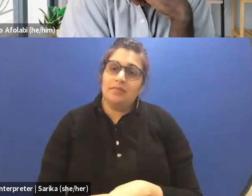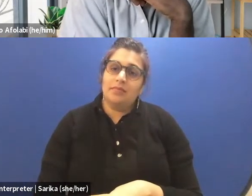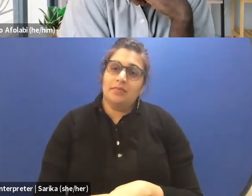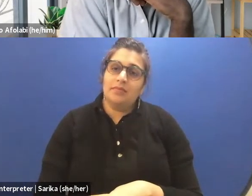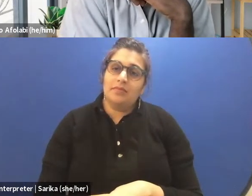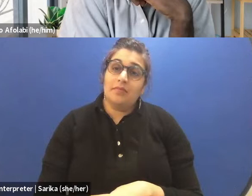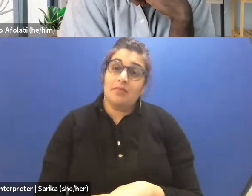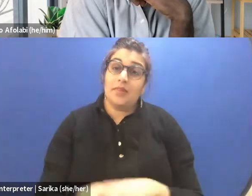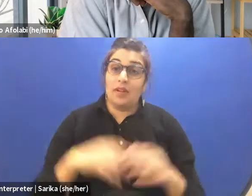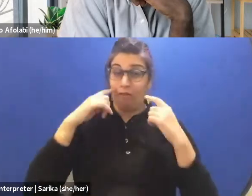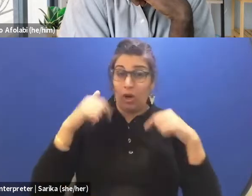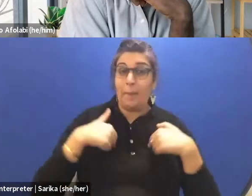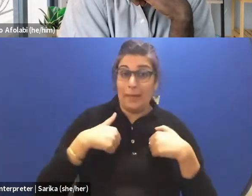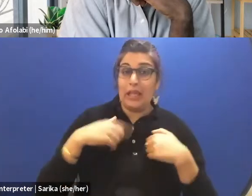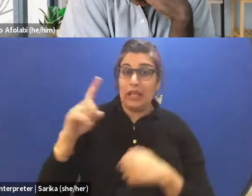For me, the dramaturgy is...